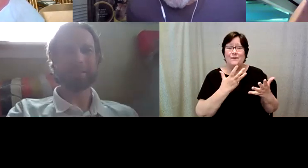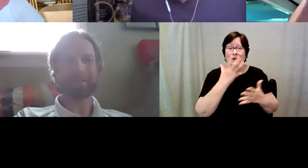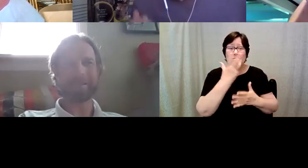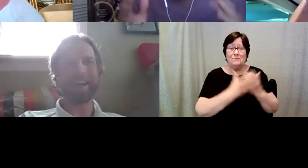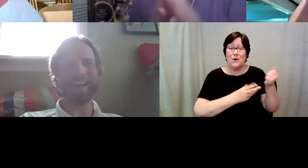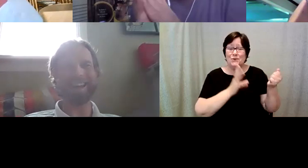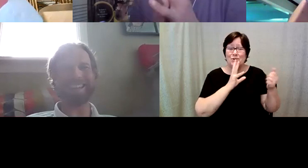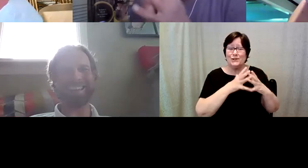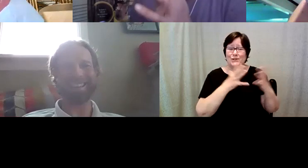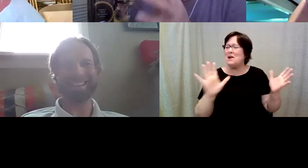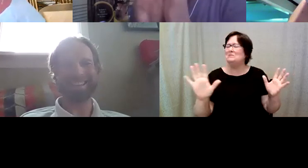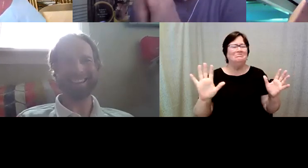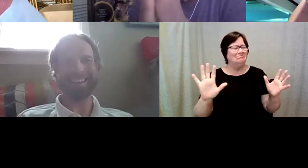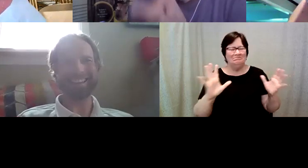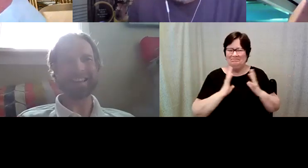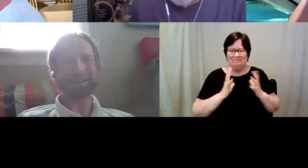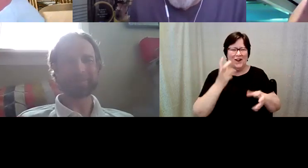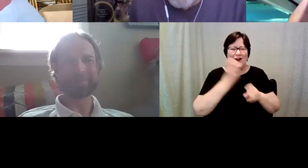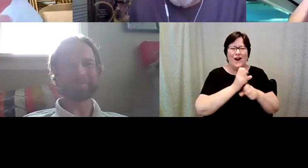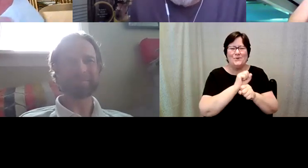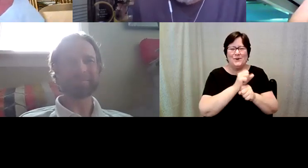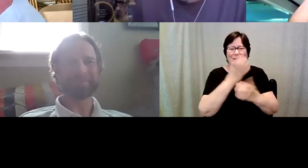D. Major Cohen: We made hard work, so thank you guys. So much.